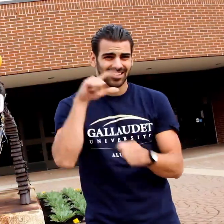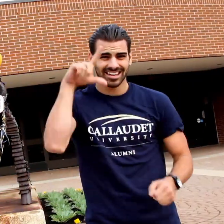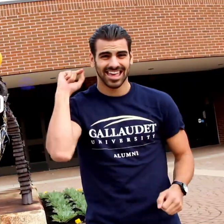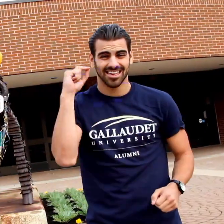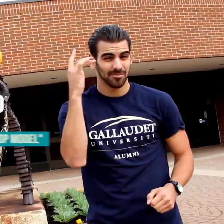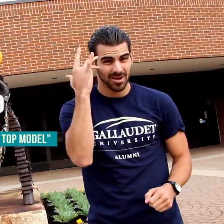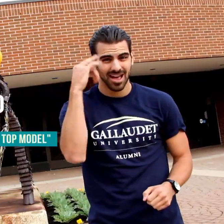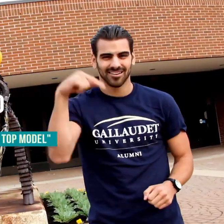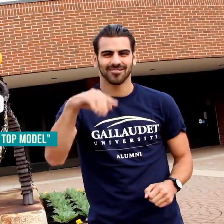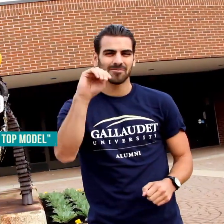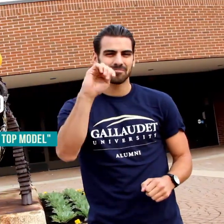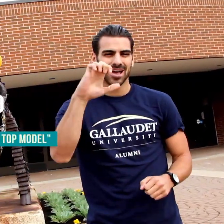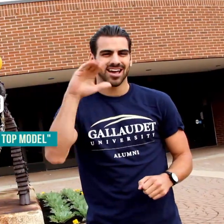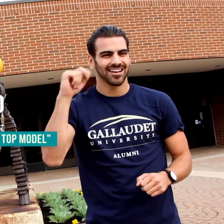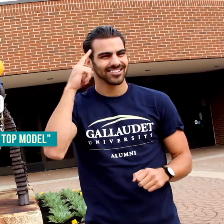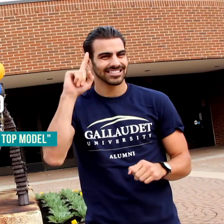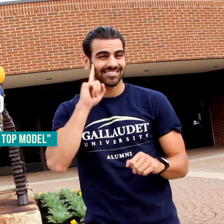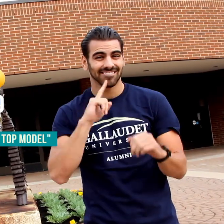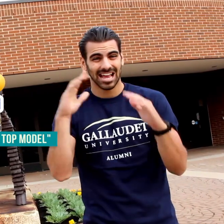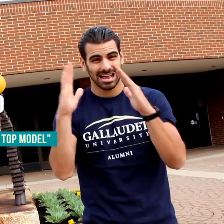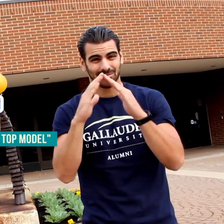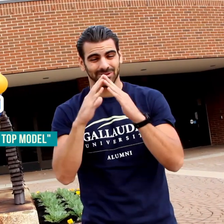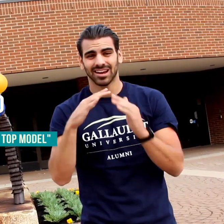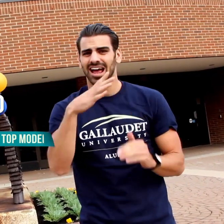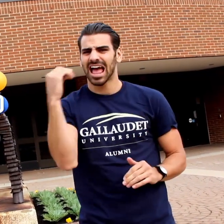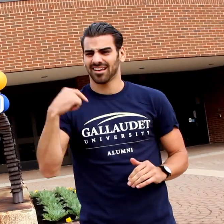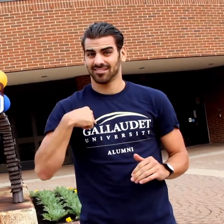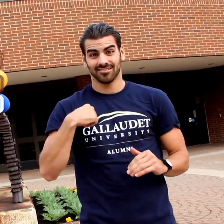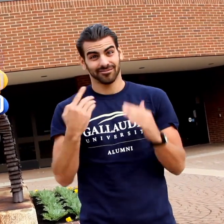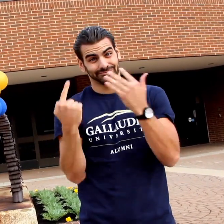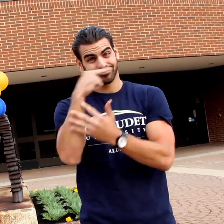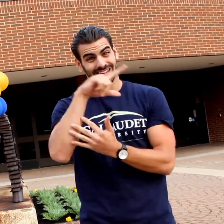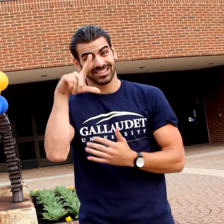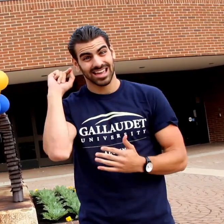I love Gallaudet. The campus is a mecca for the deaf community.